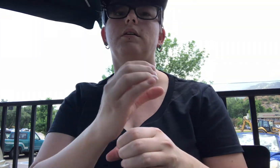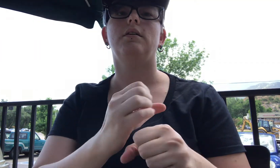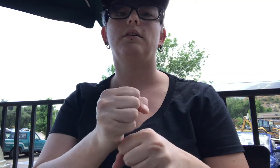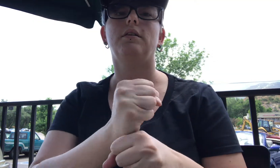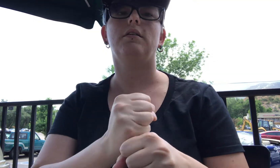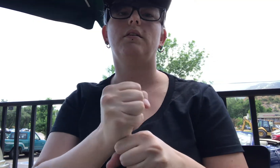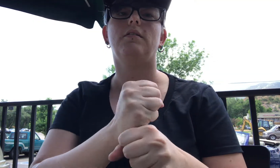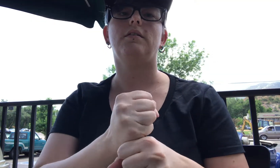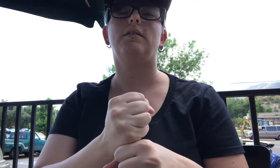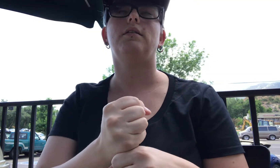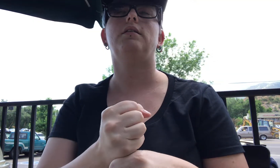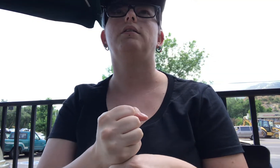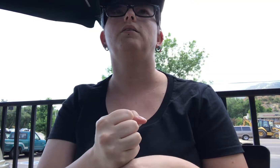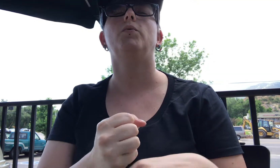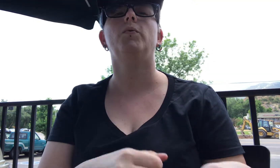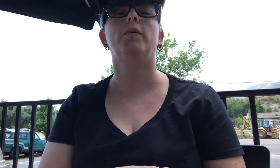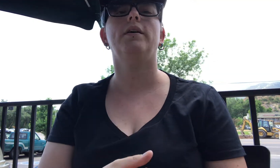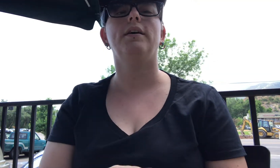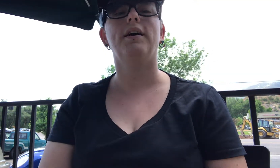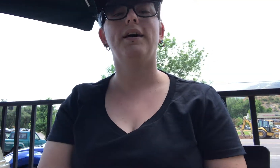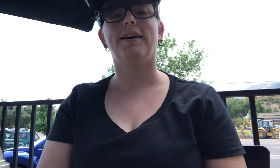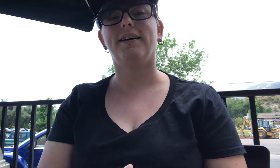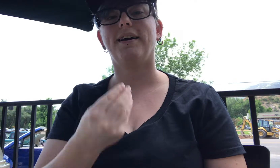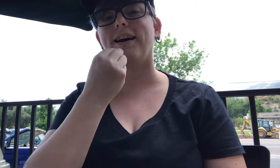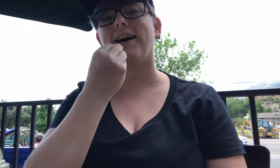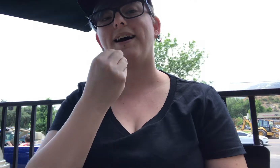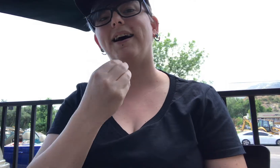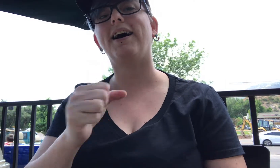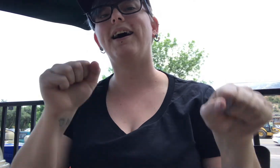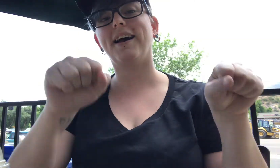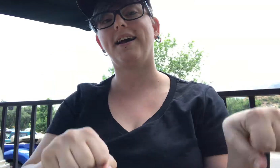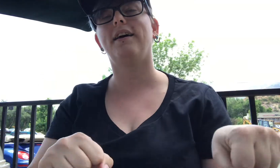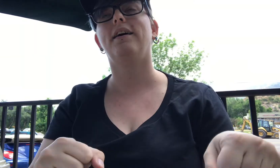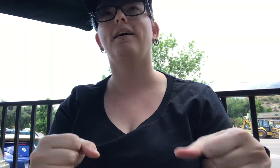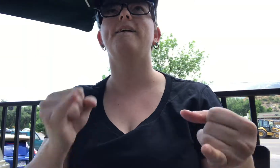I can eat finally!